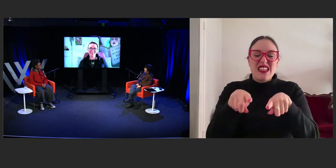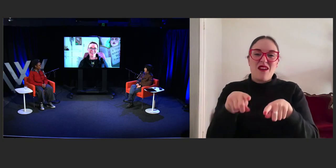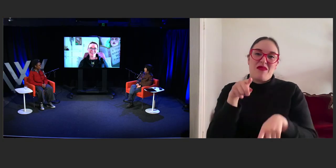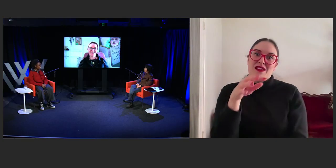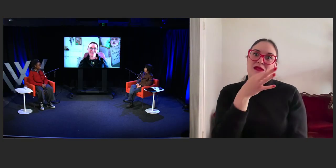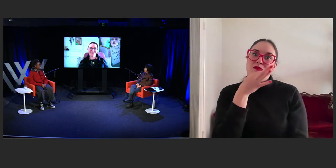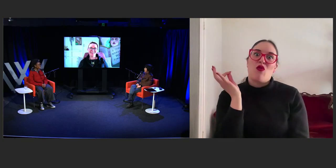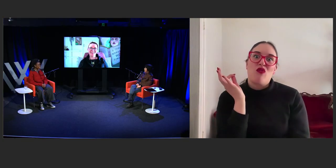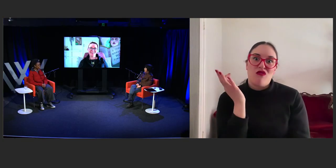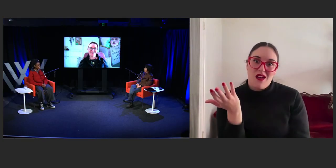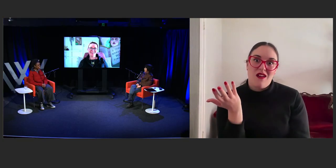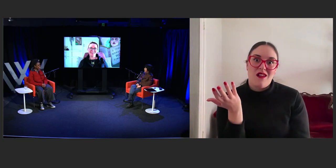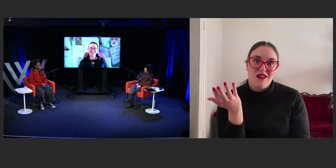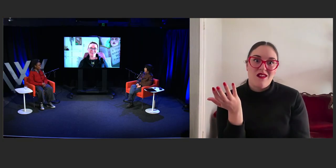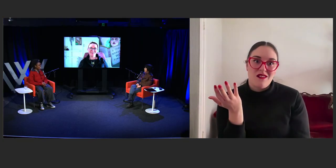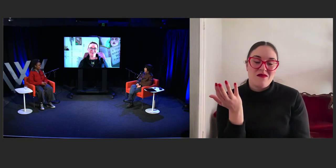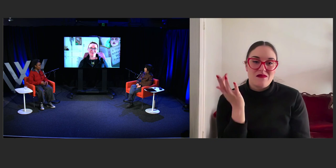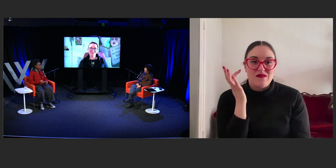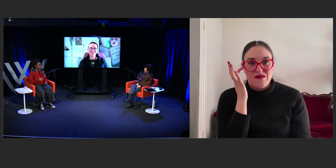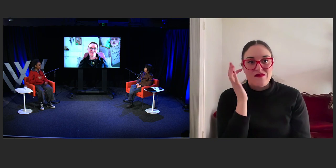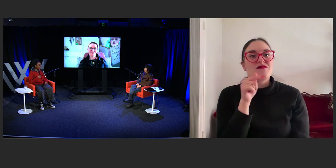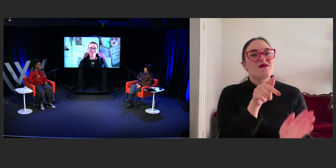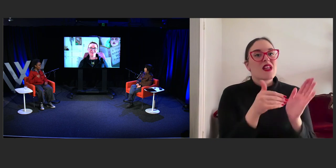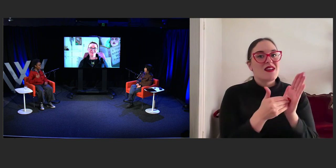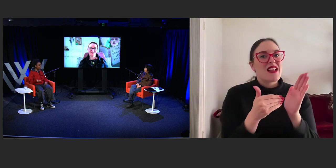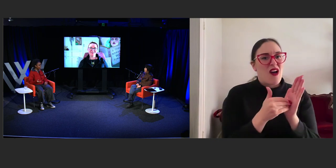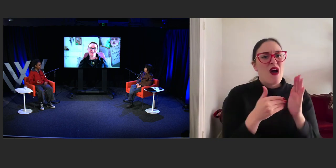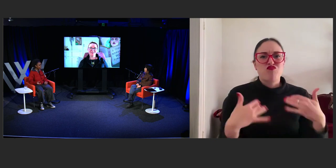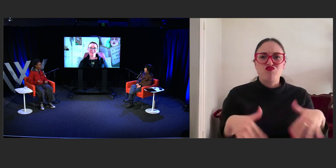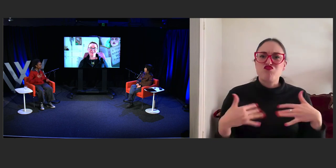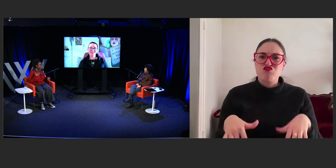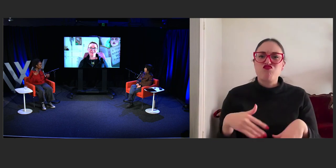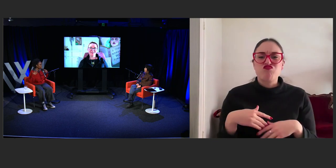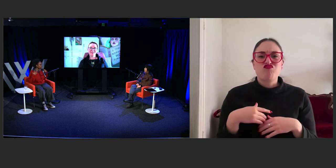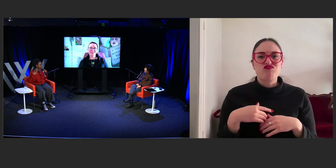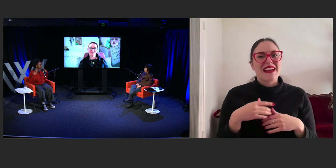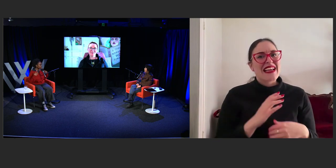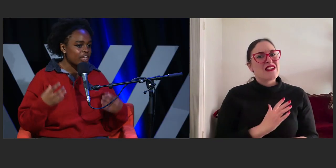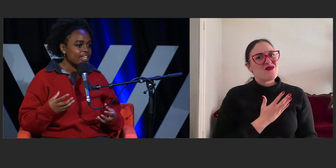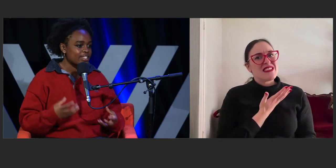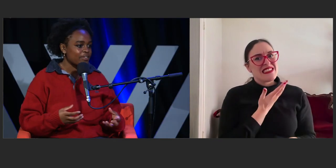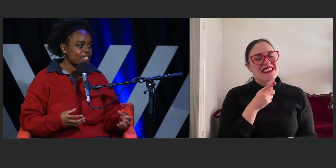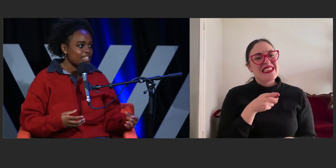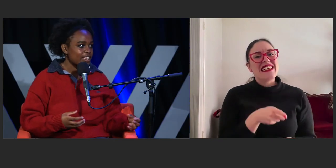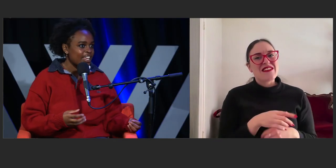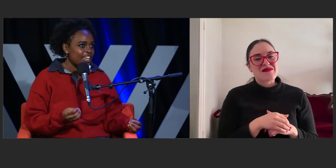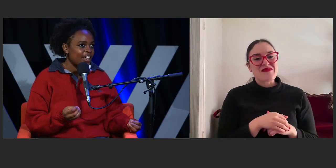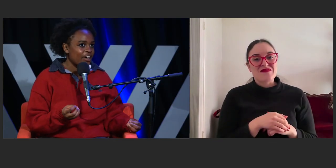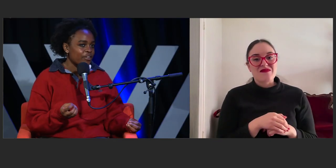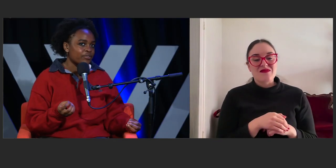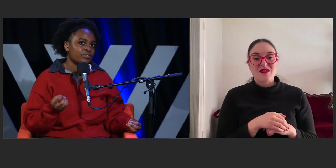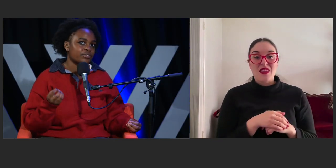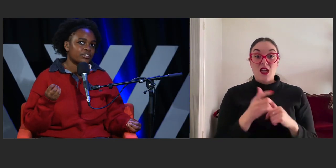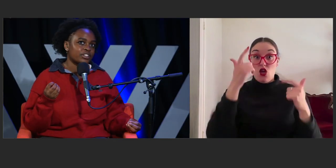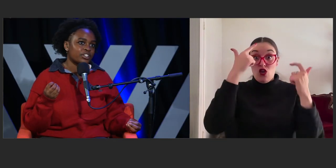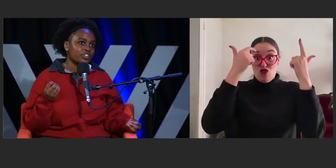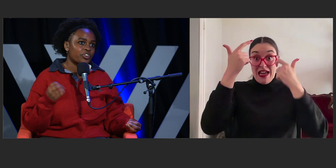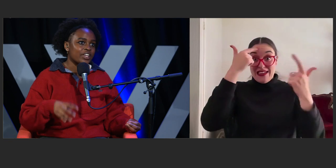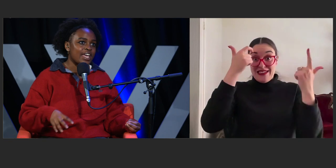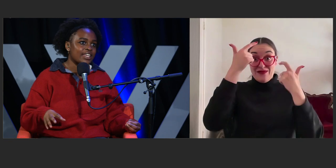Yeah, that's really interesting. And I feel, that kind of creativity of creating a novel